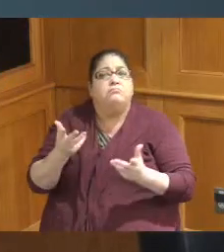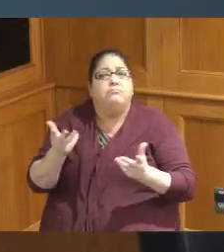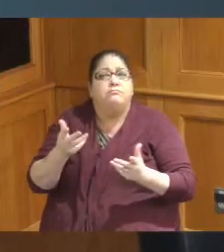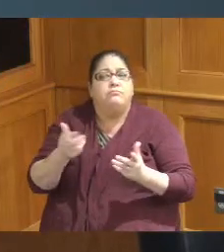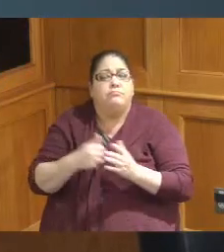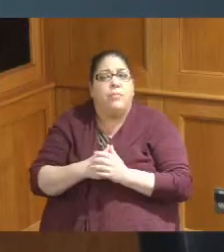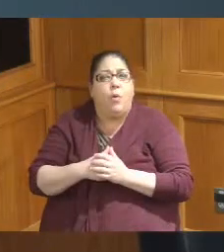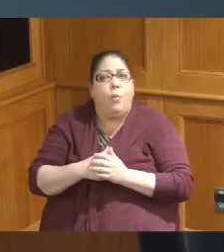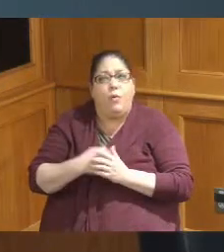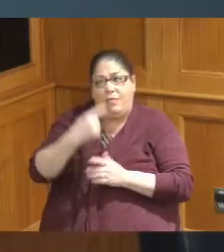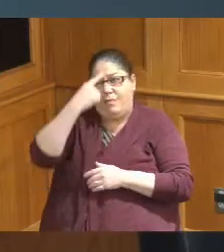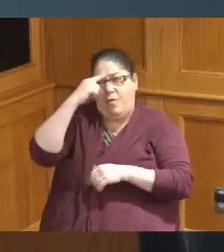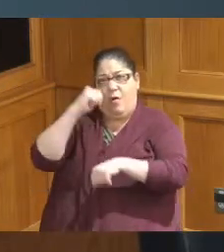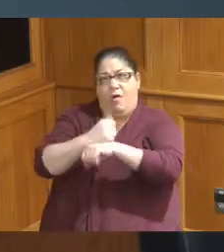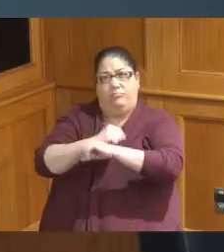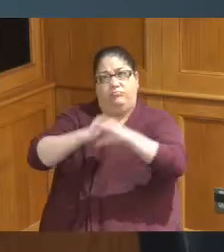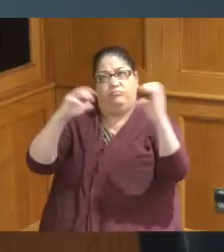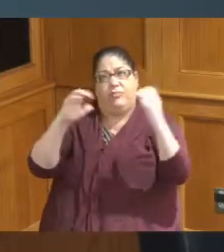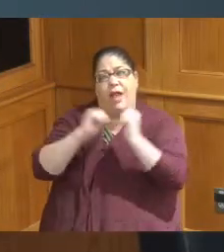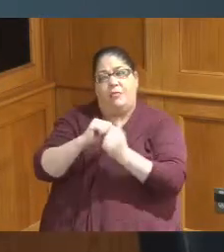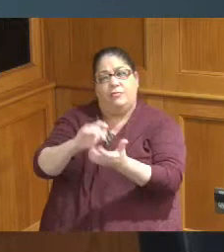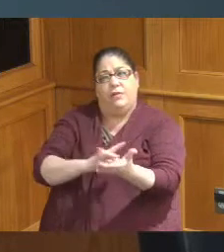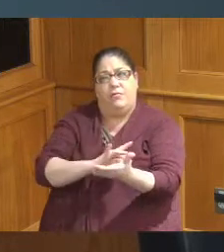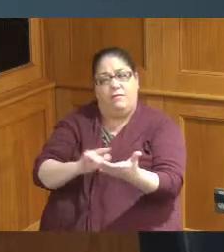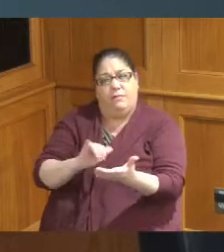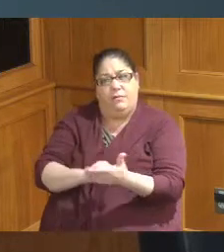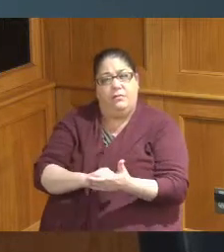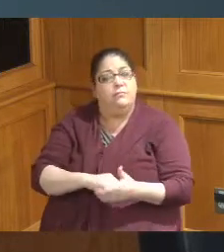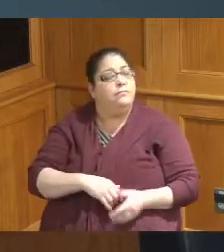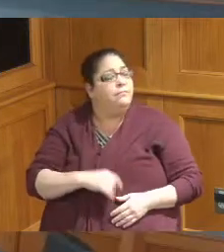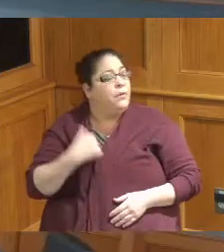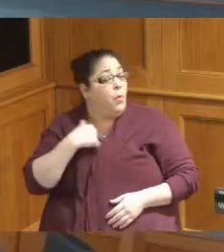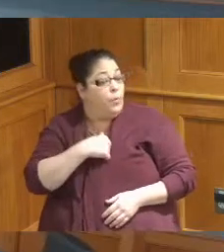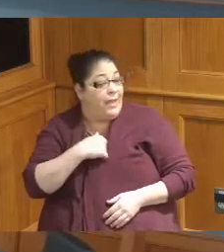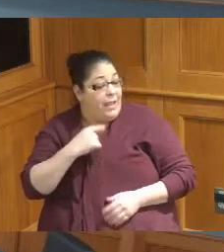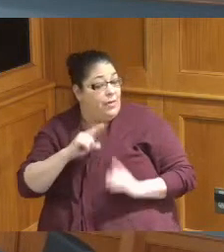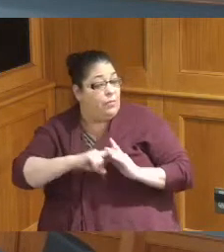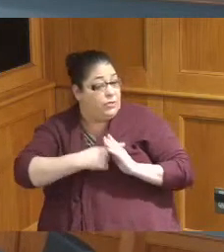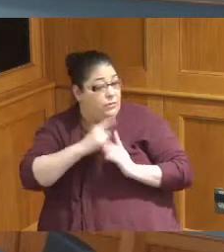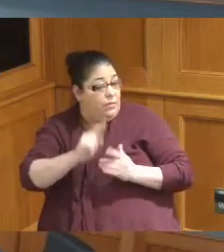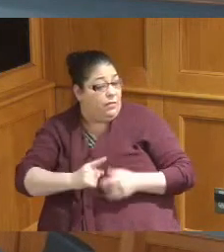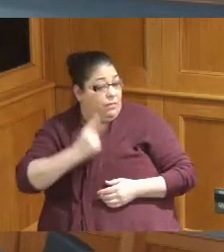thought in terms of paying this off so I think the initial thought was at the time we were looking at